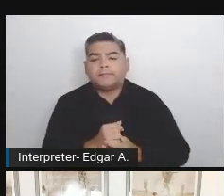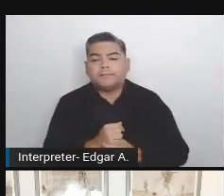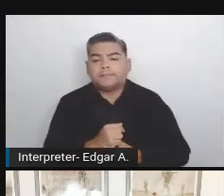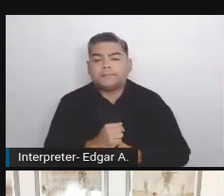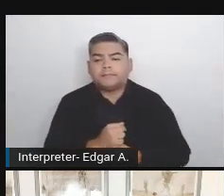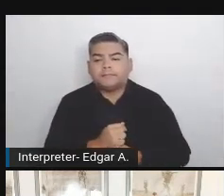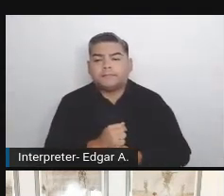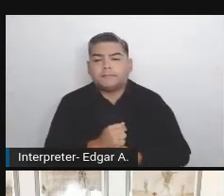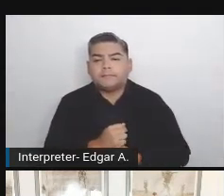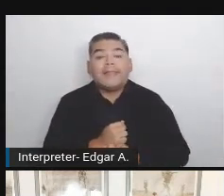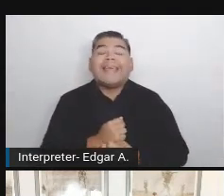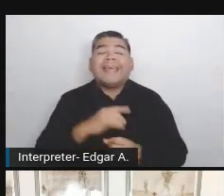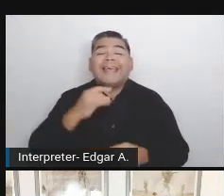if it'll find one.